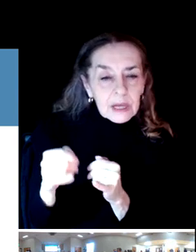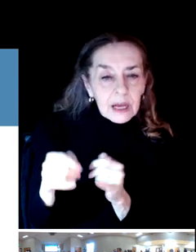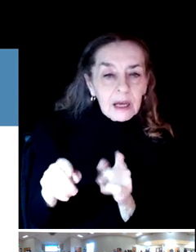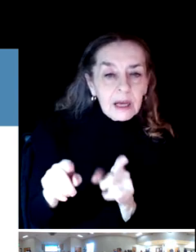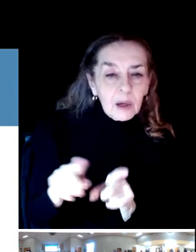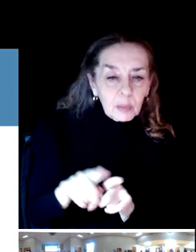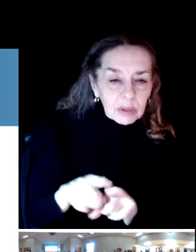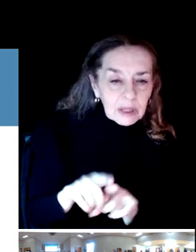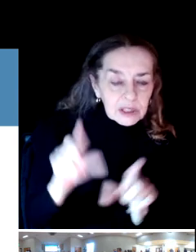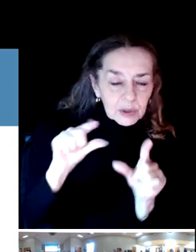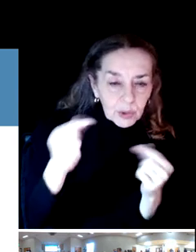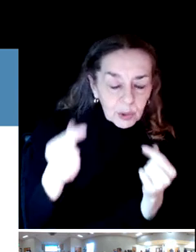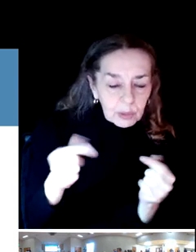Community gardens, artwork,